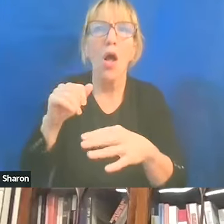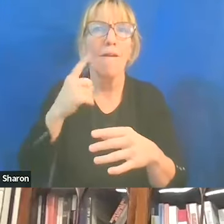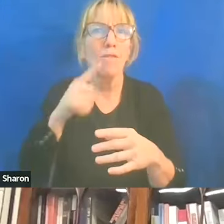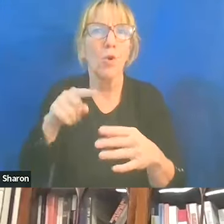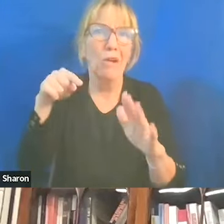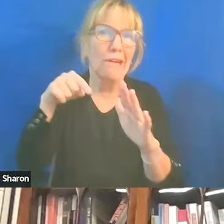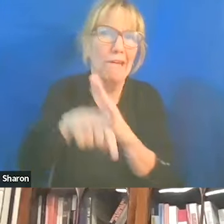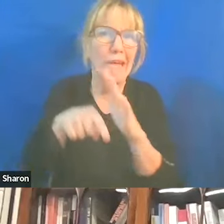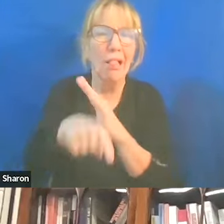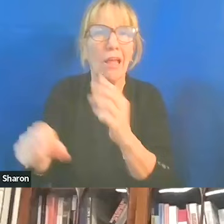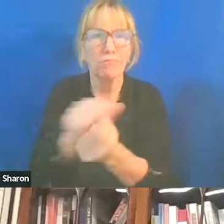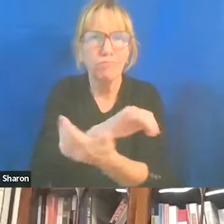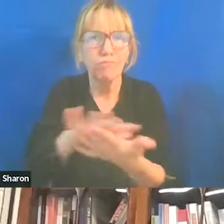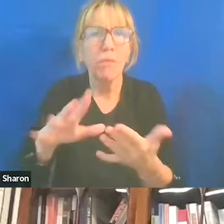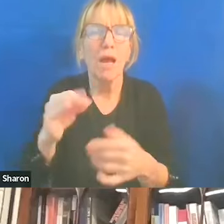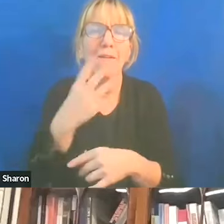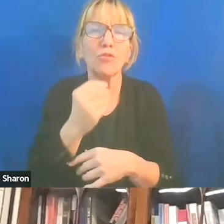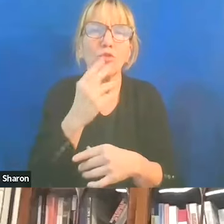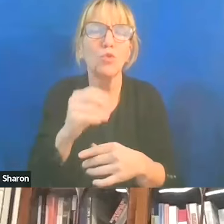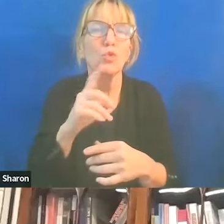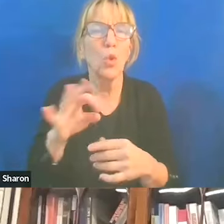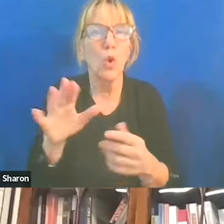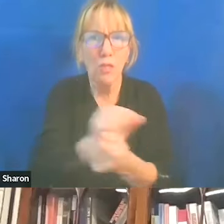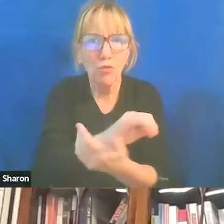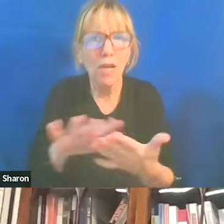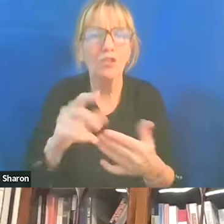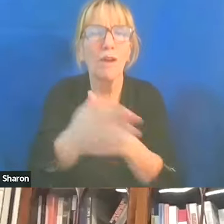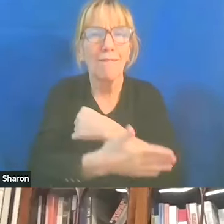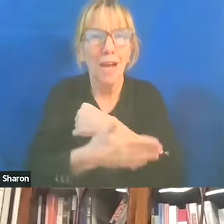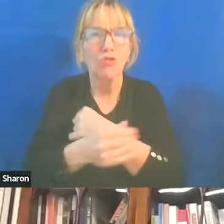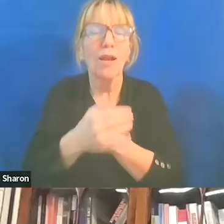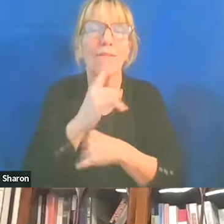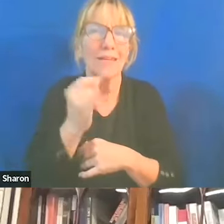or at least the erasure of Israel. But other people don't see that as anti-Semitic.